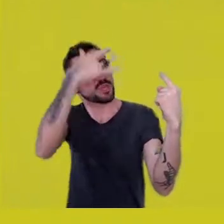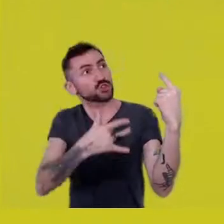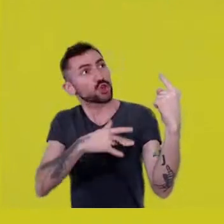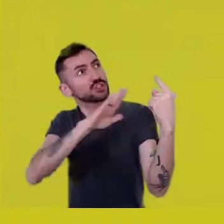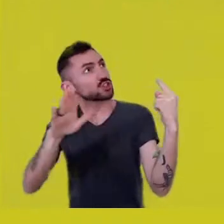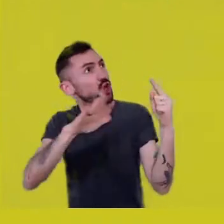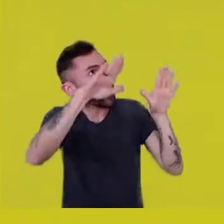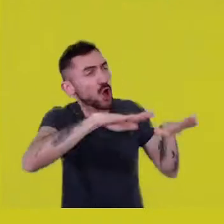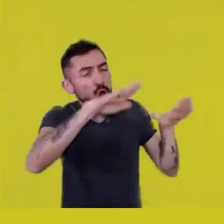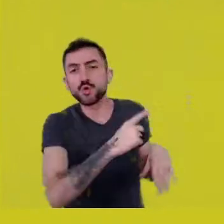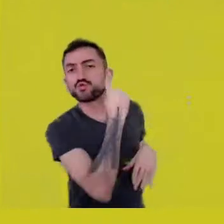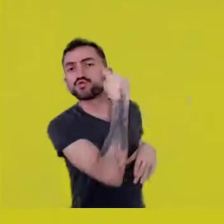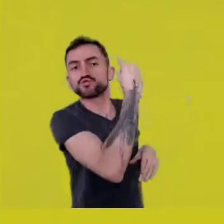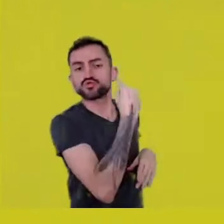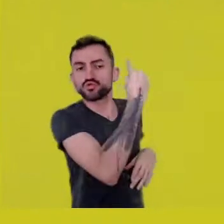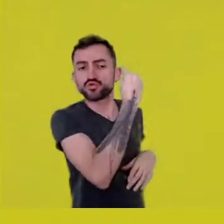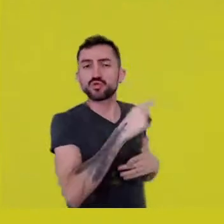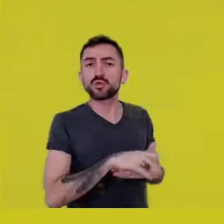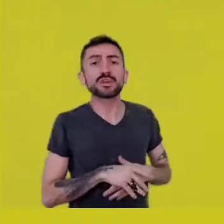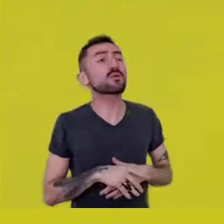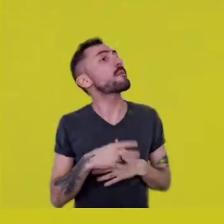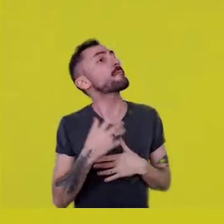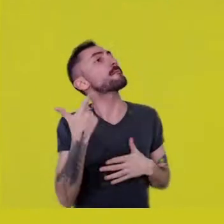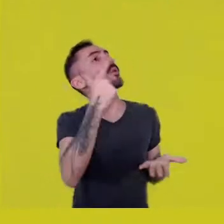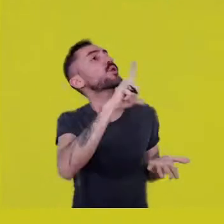a meritocratic individual, an individual with merits.